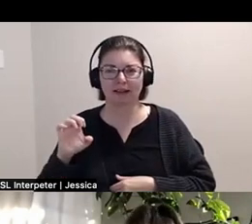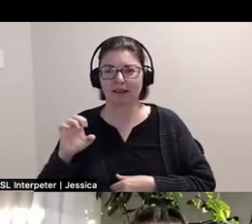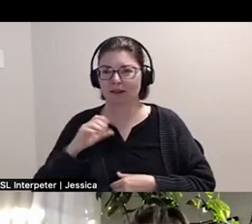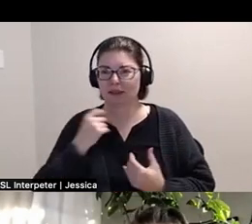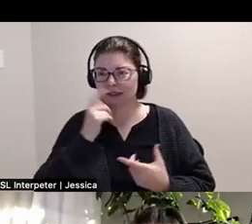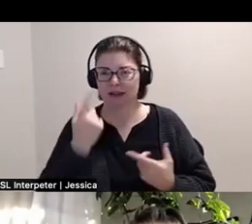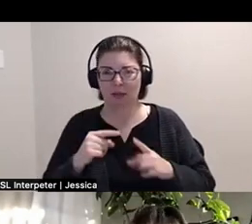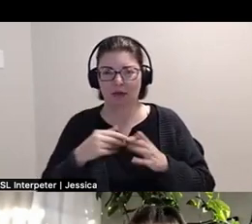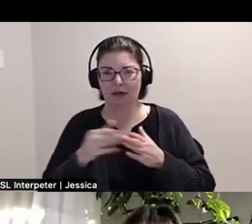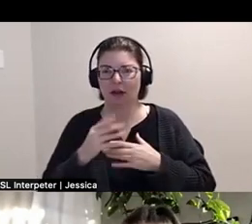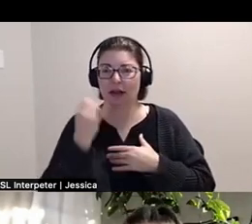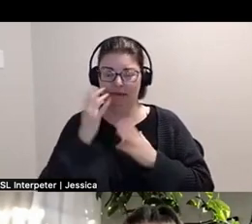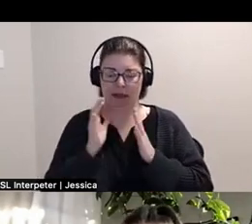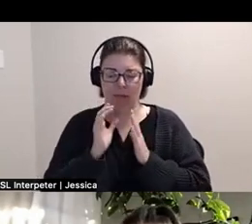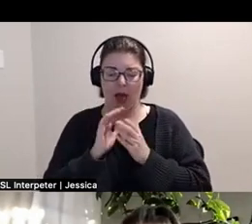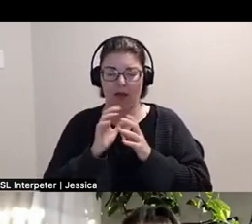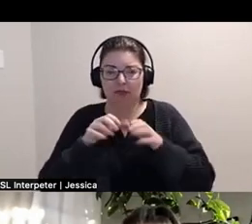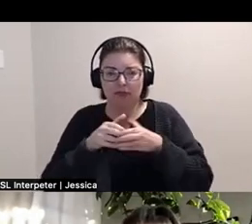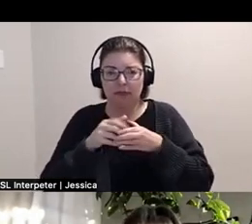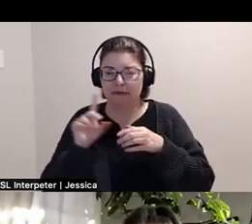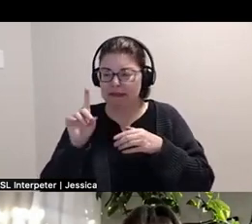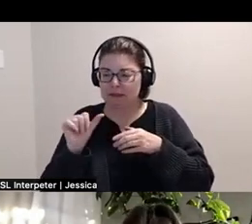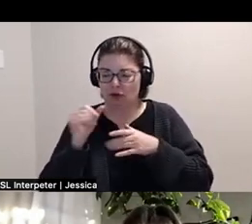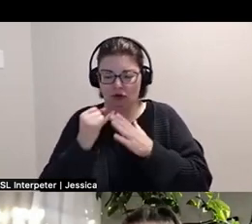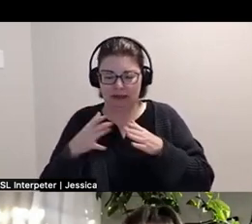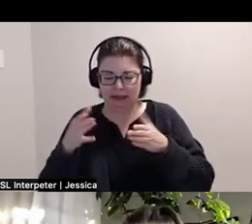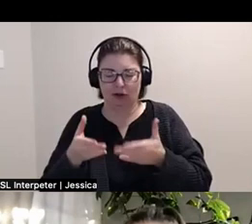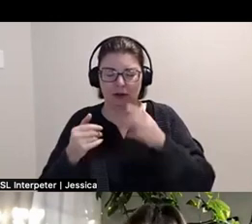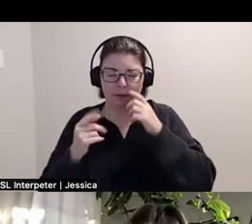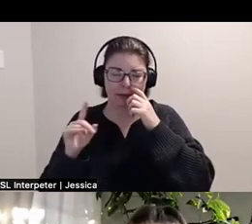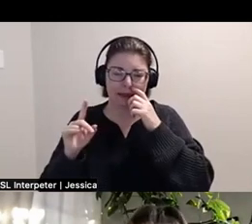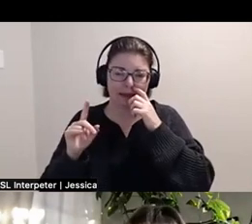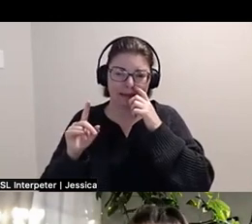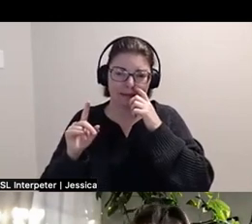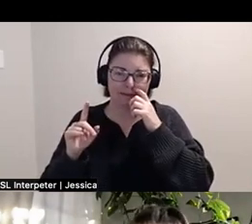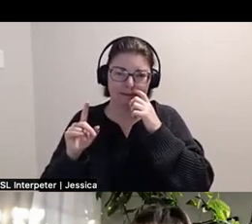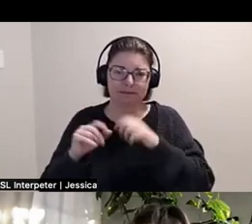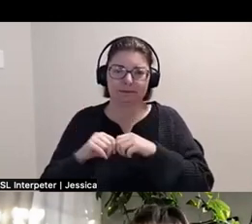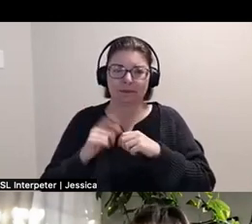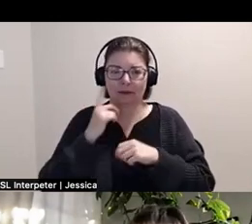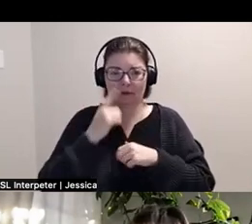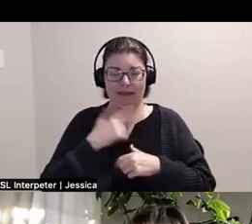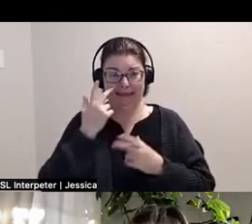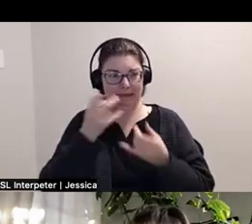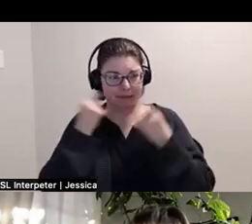unless we're in a small bubble of disabled artists. So it, brought me a lot of joy to,